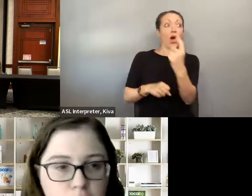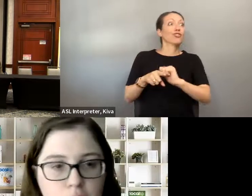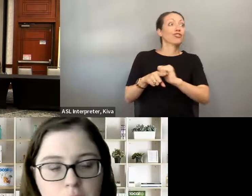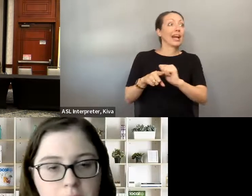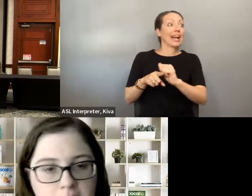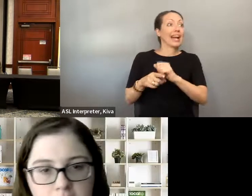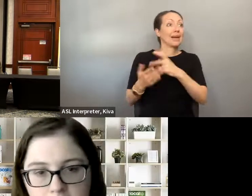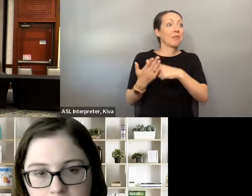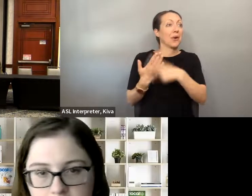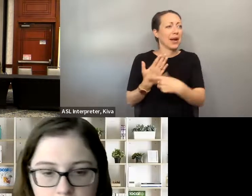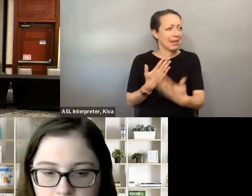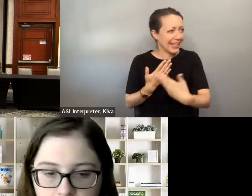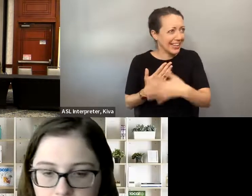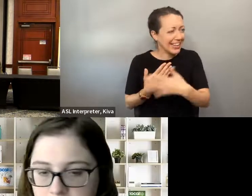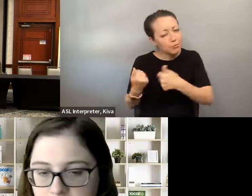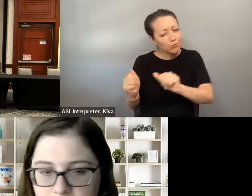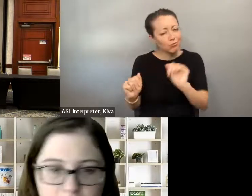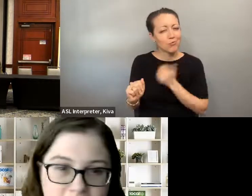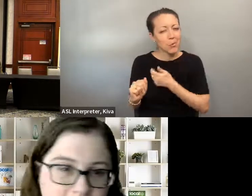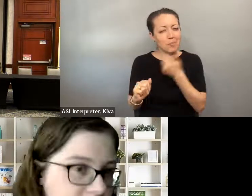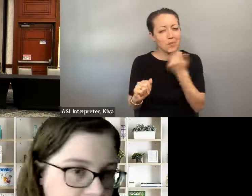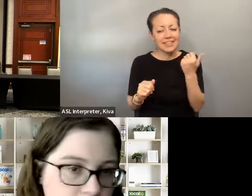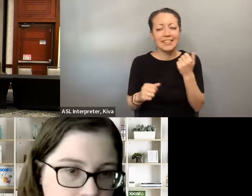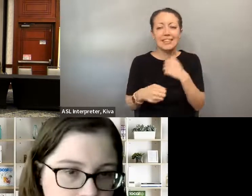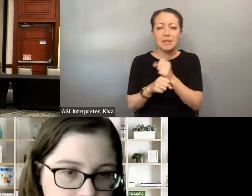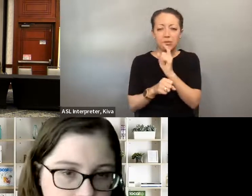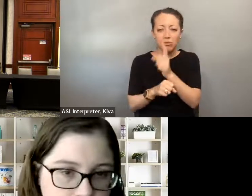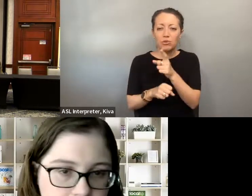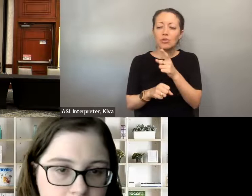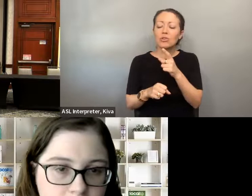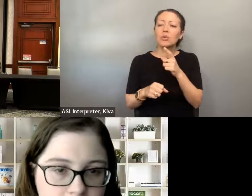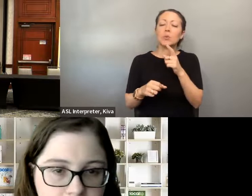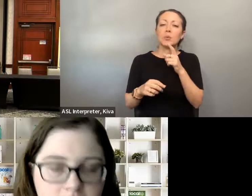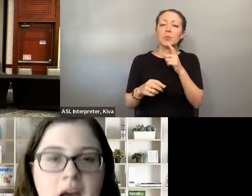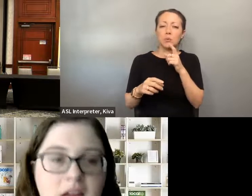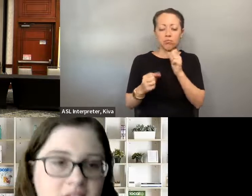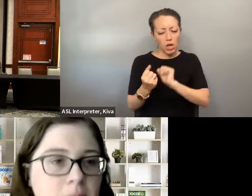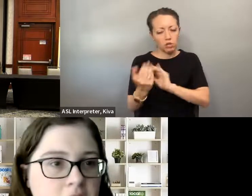different experience for each person. But we tried to do